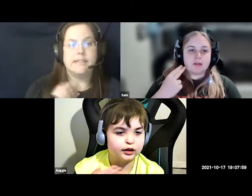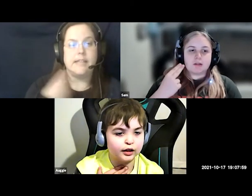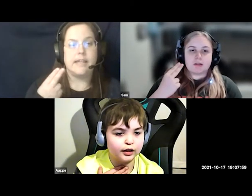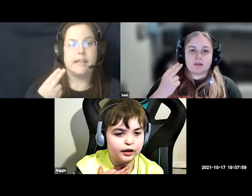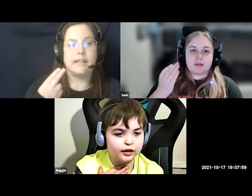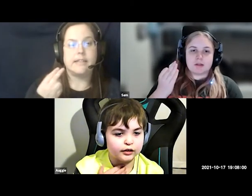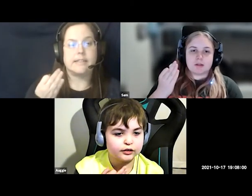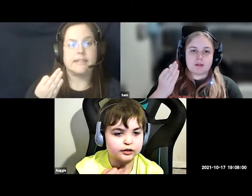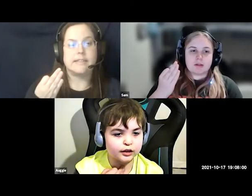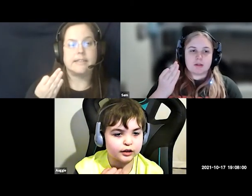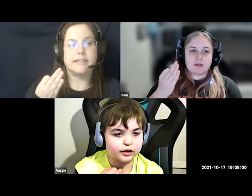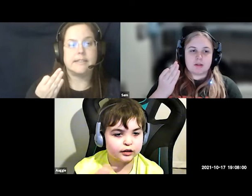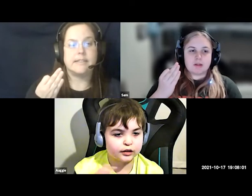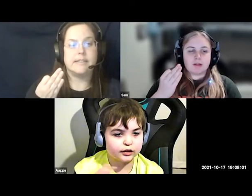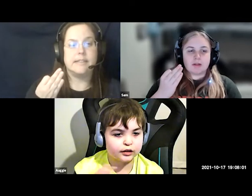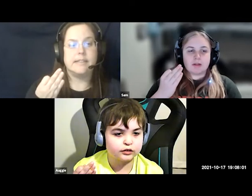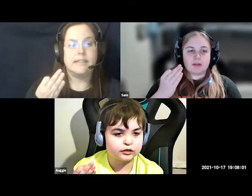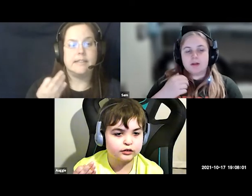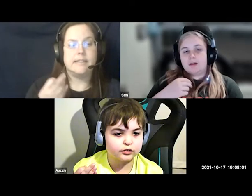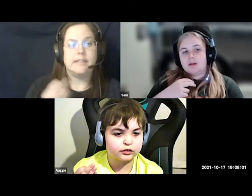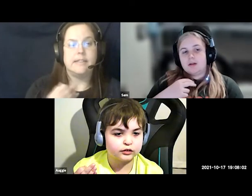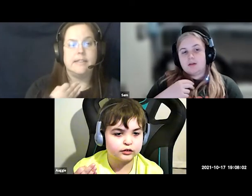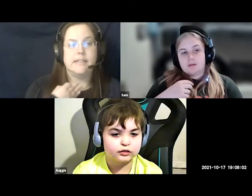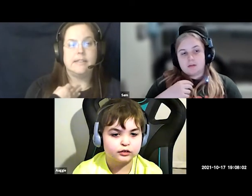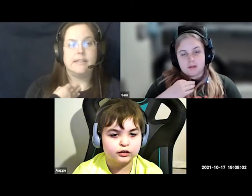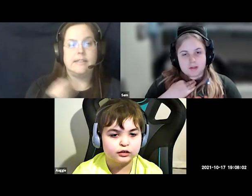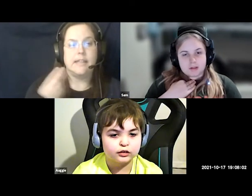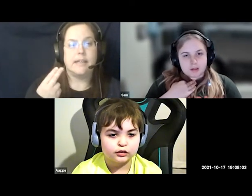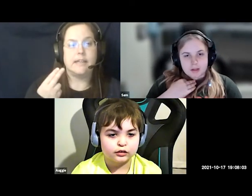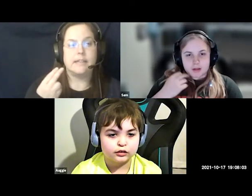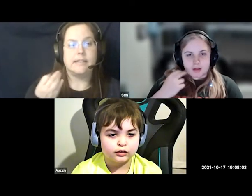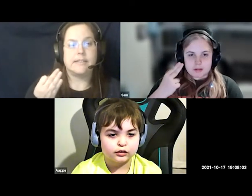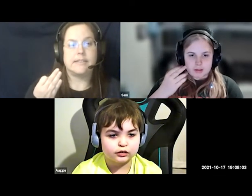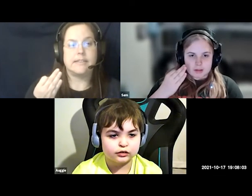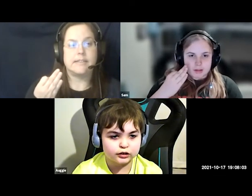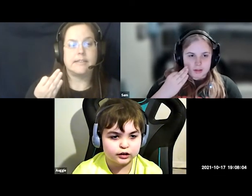six six six six six